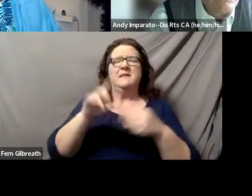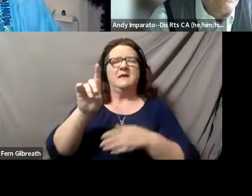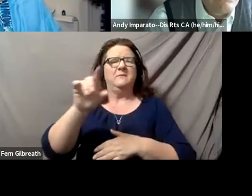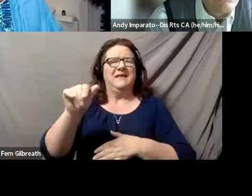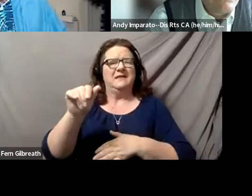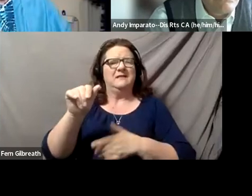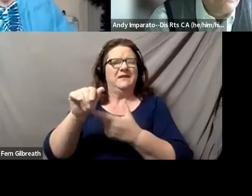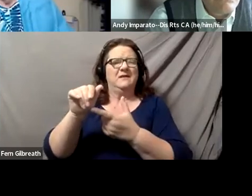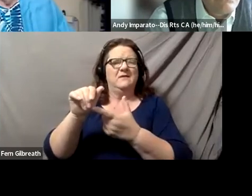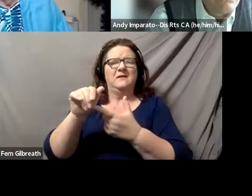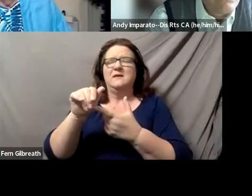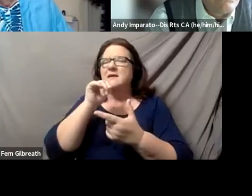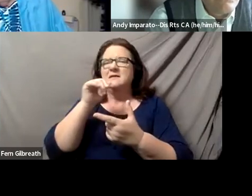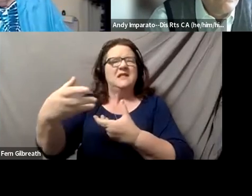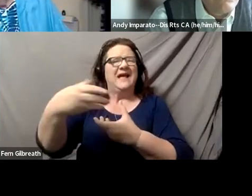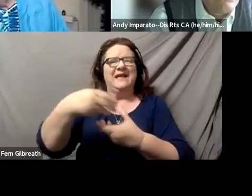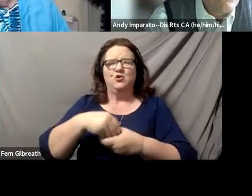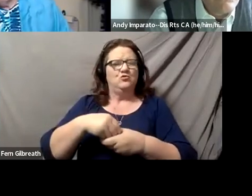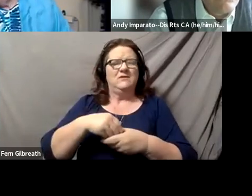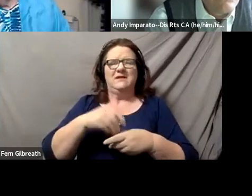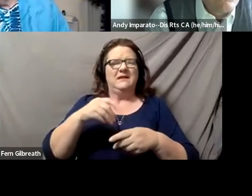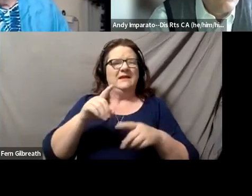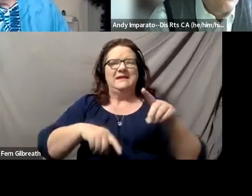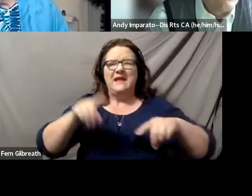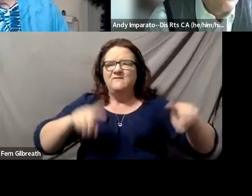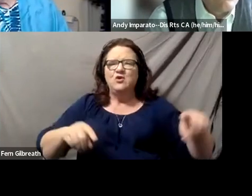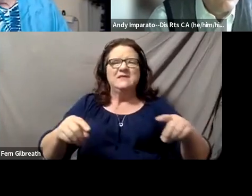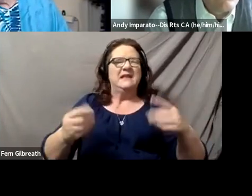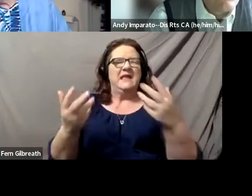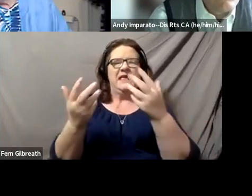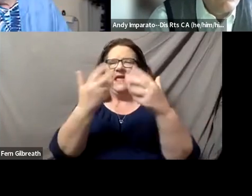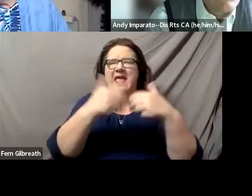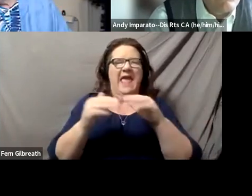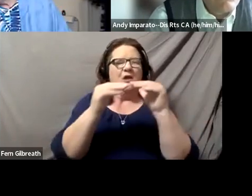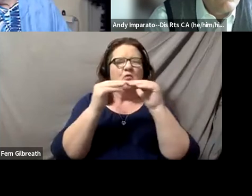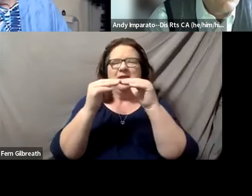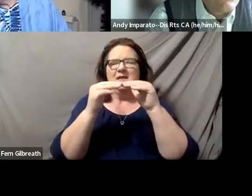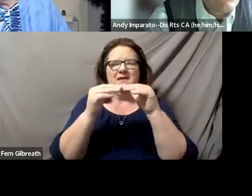isn't included in diversity and equity discussions or initiatives,